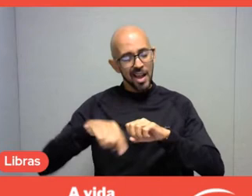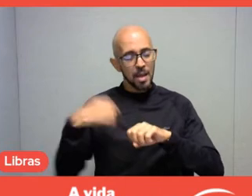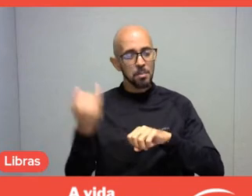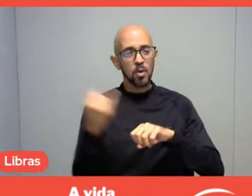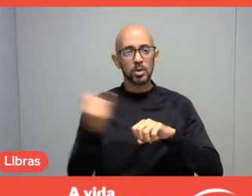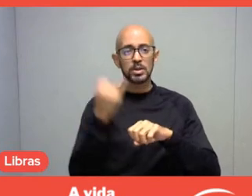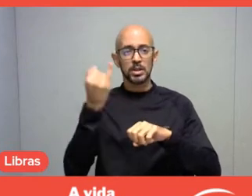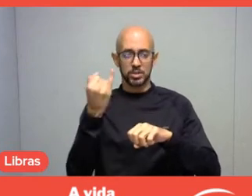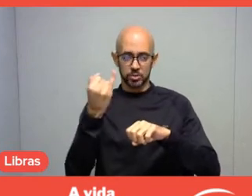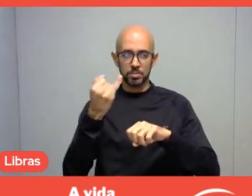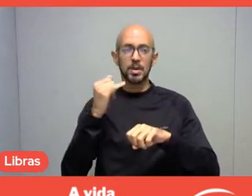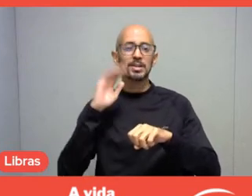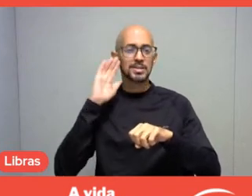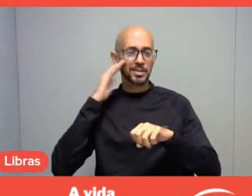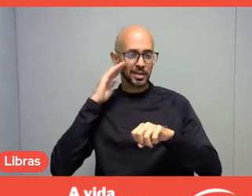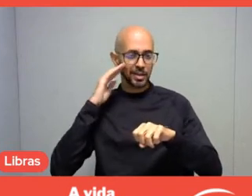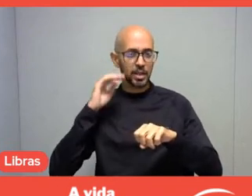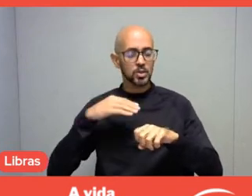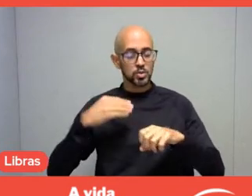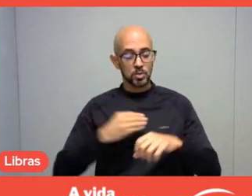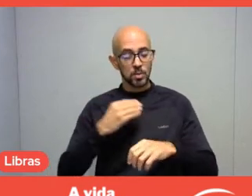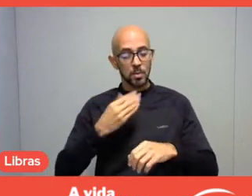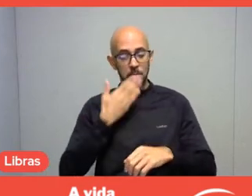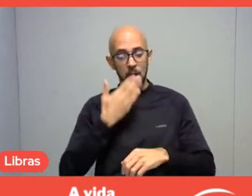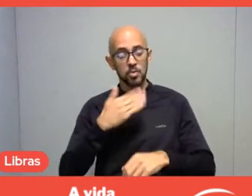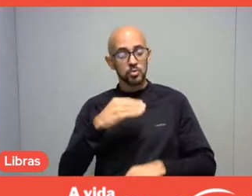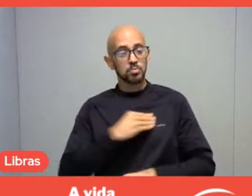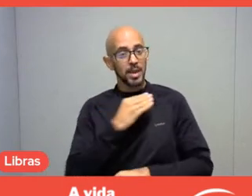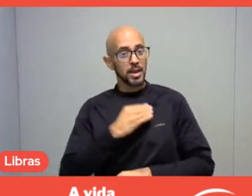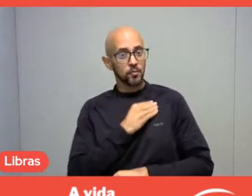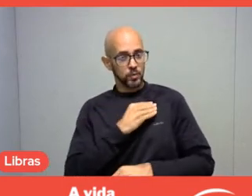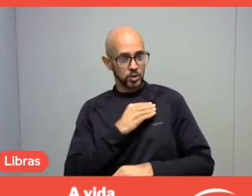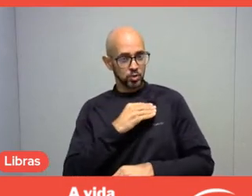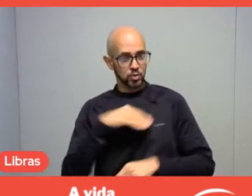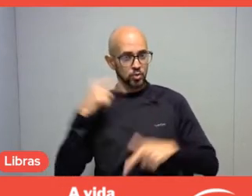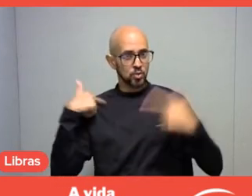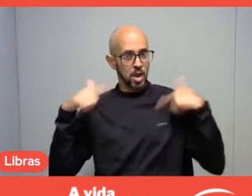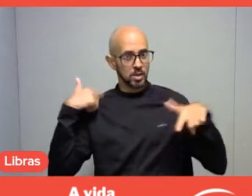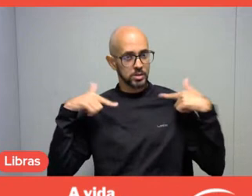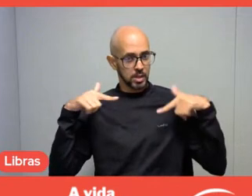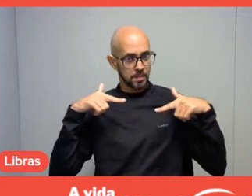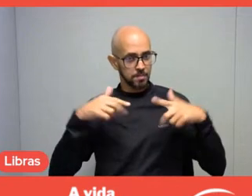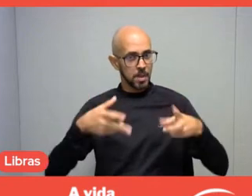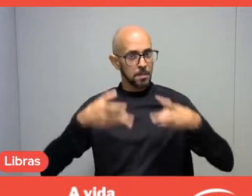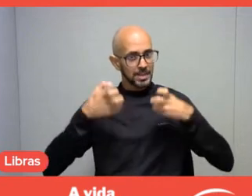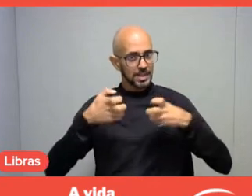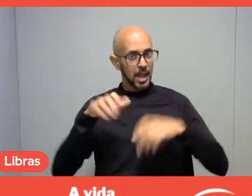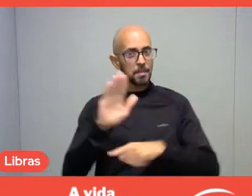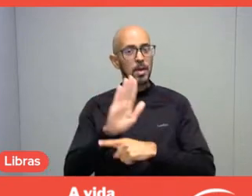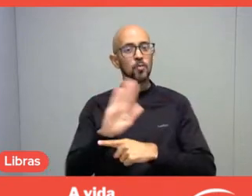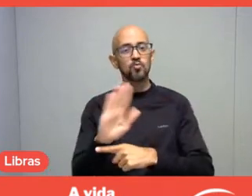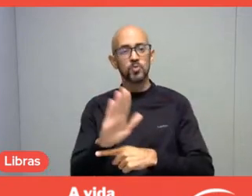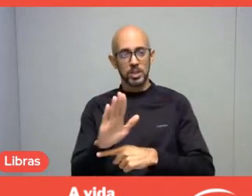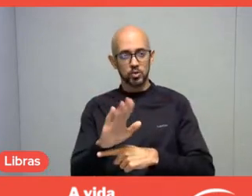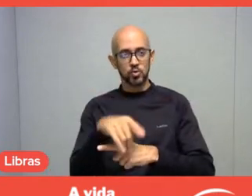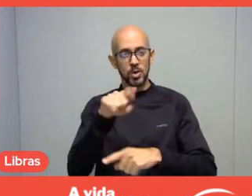and the benefits of leisure for people's lives. You noticed how rich the video is. People recognized the importance of leisure,